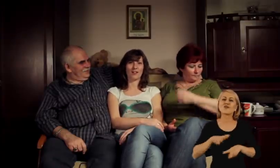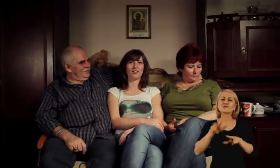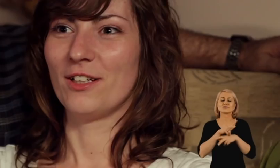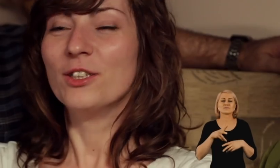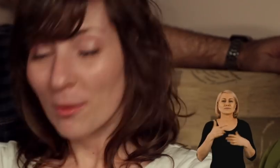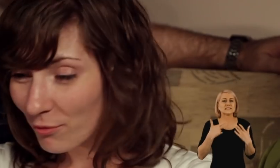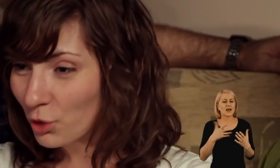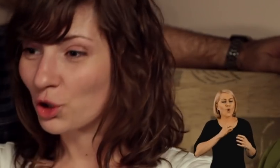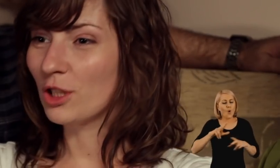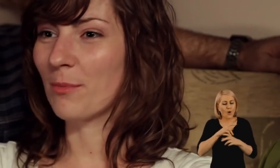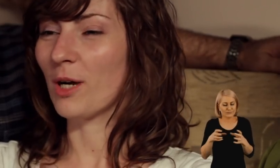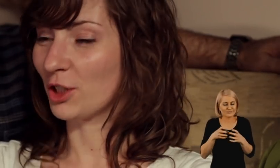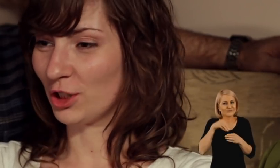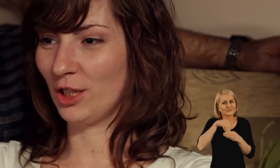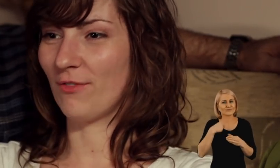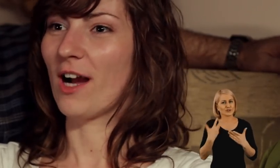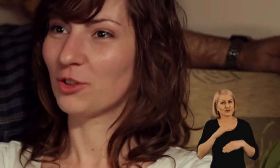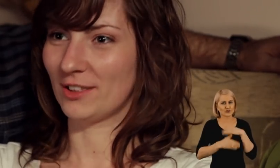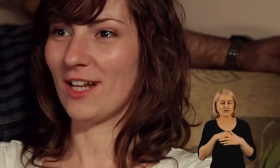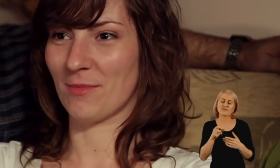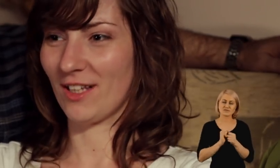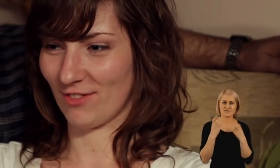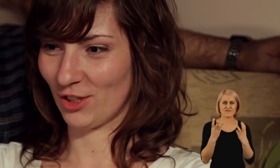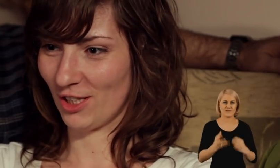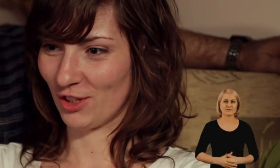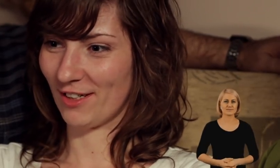to be happy these are the most important things.